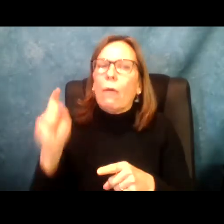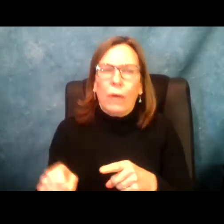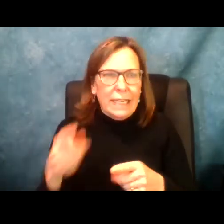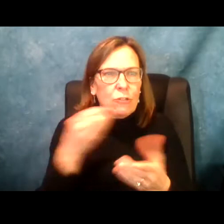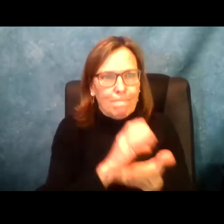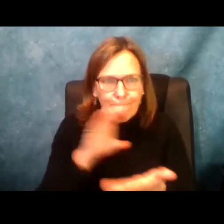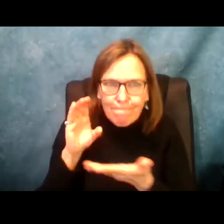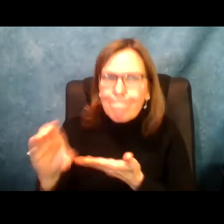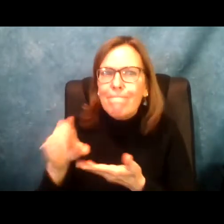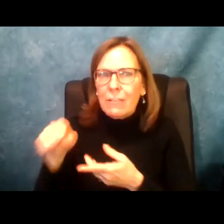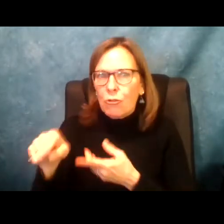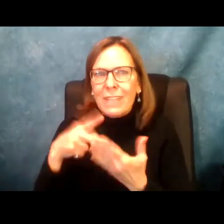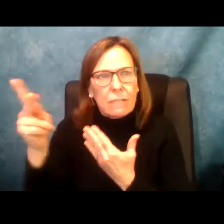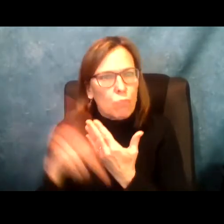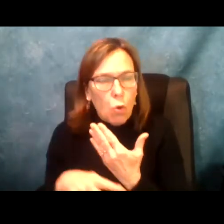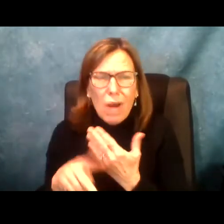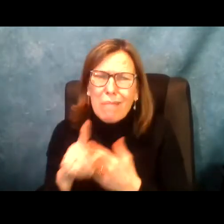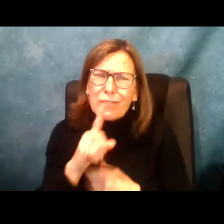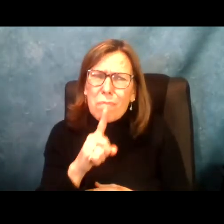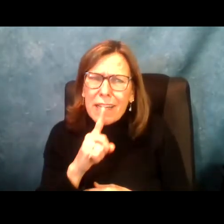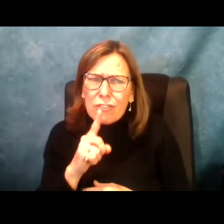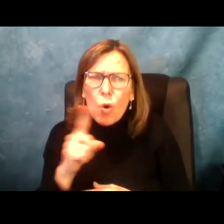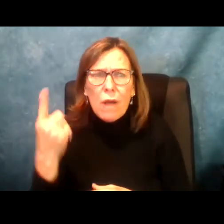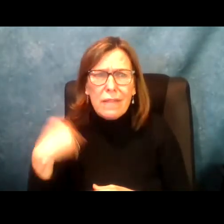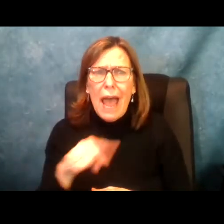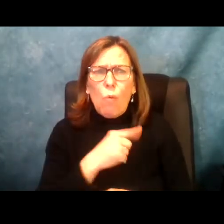need to get the money that is necessary to invest in this